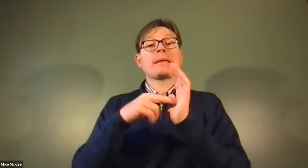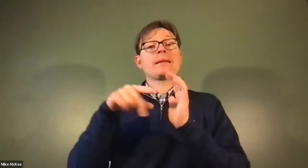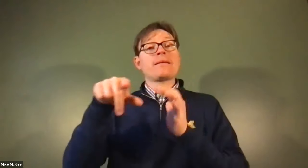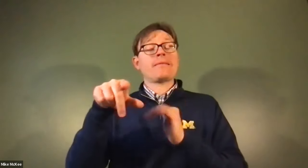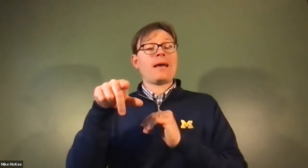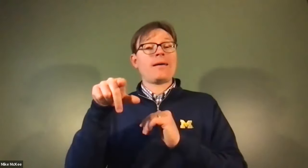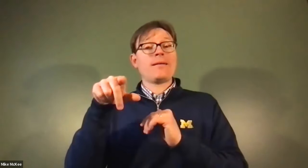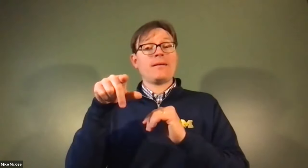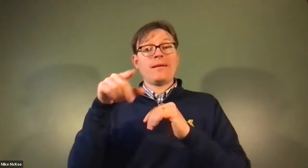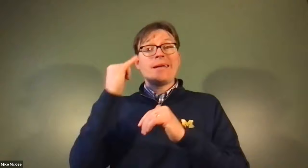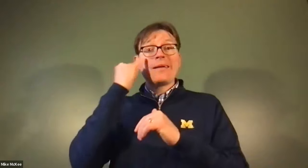James Cech: or less.